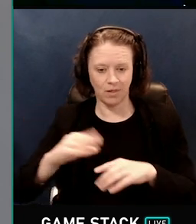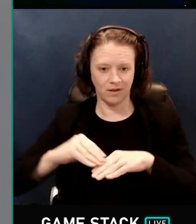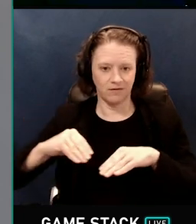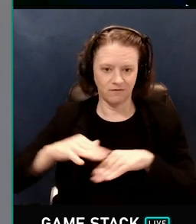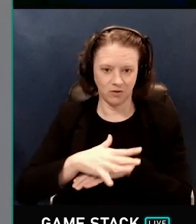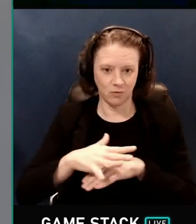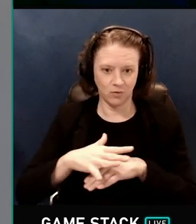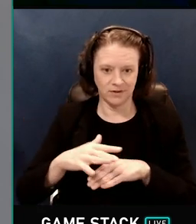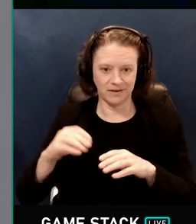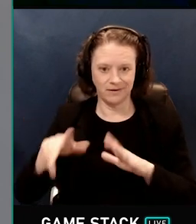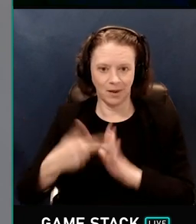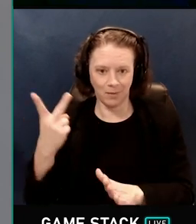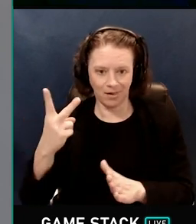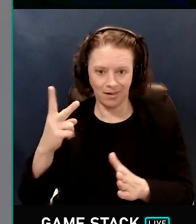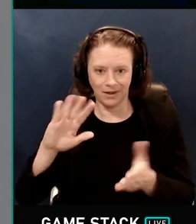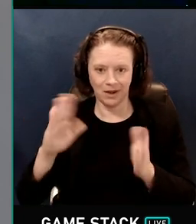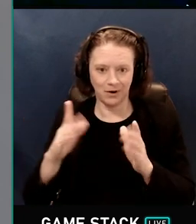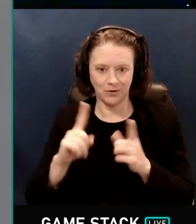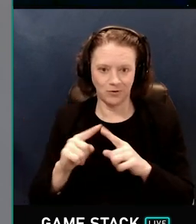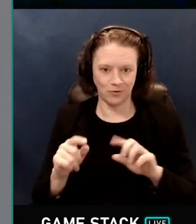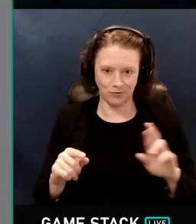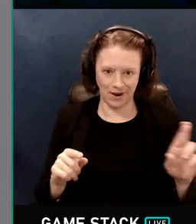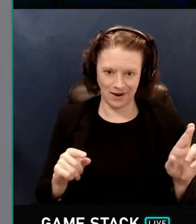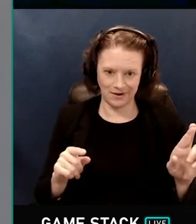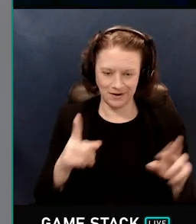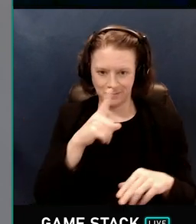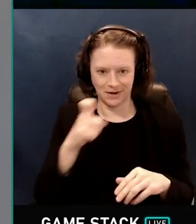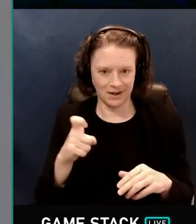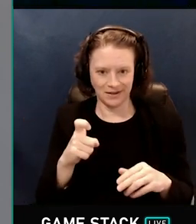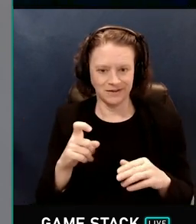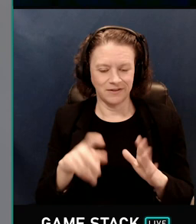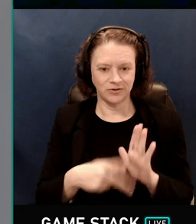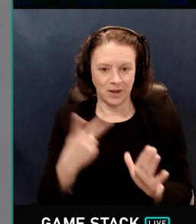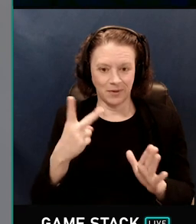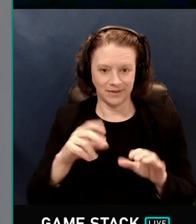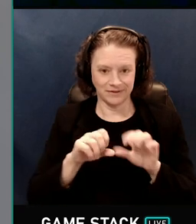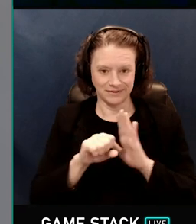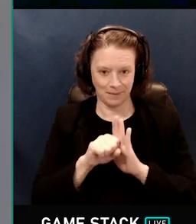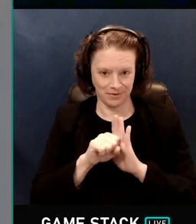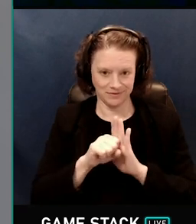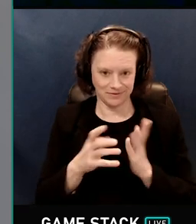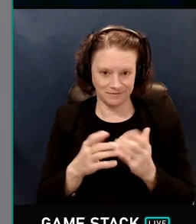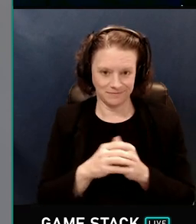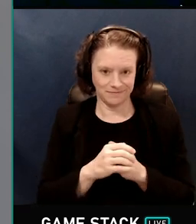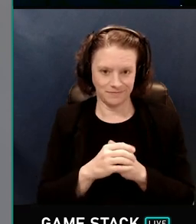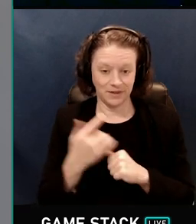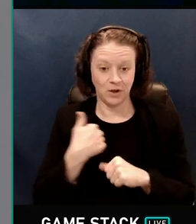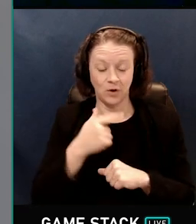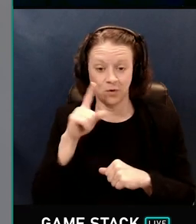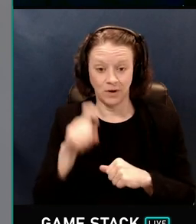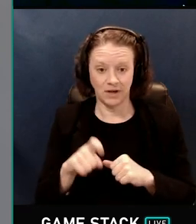as light from the right, because there are twice as many samples there. So we need to balance the books, and we can